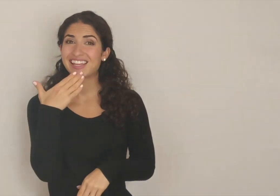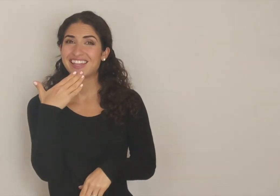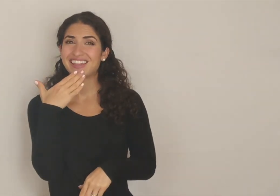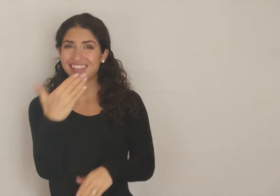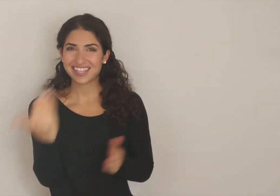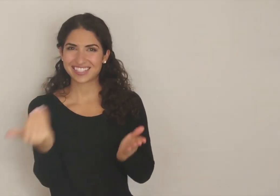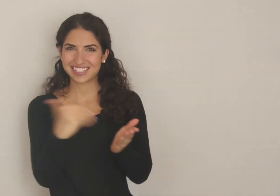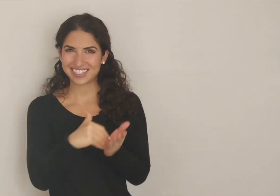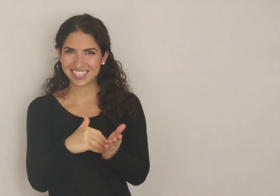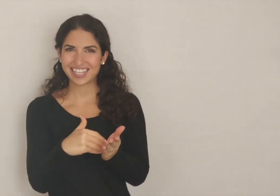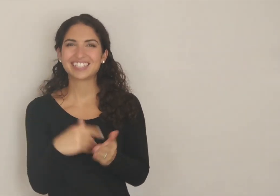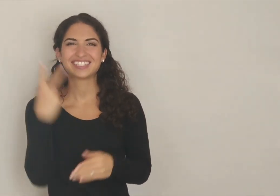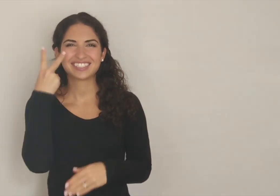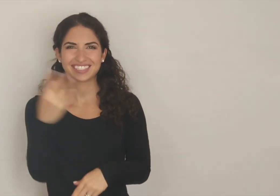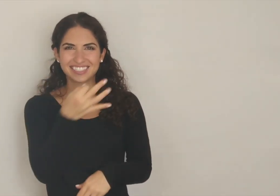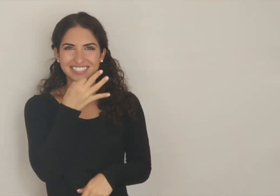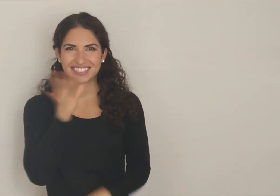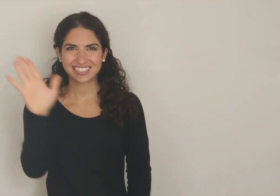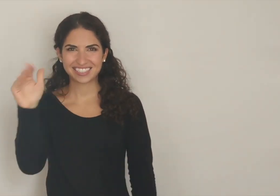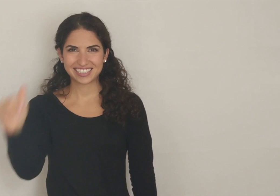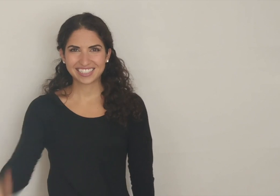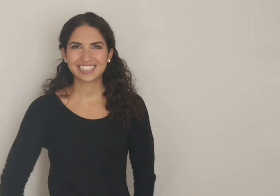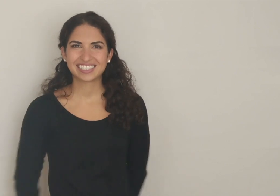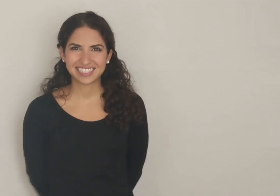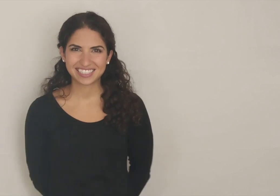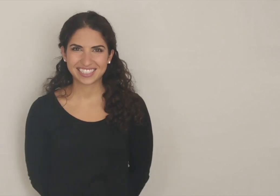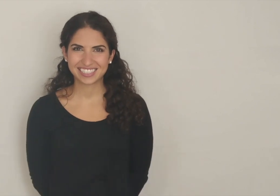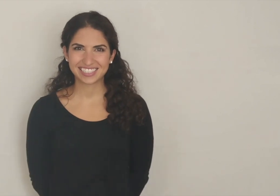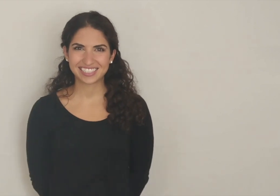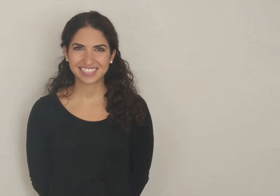Thanks again, and I'll see you soon. Bye!